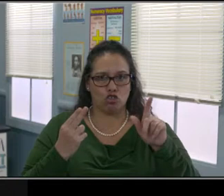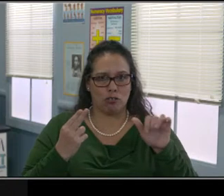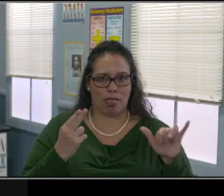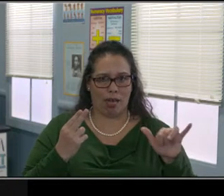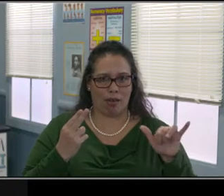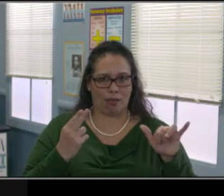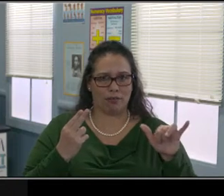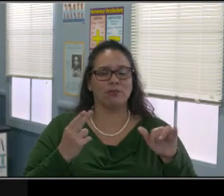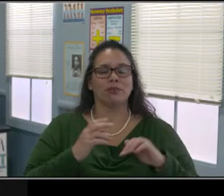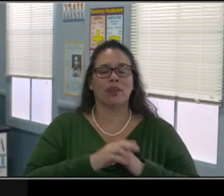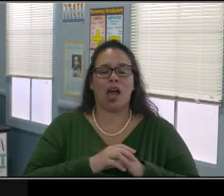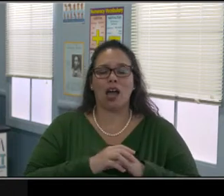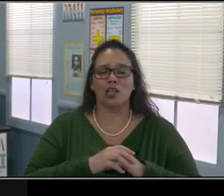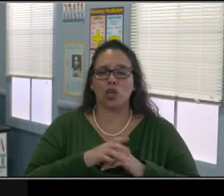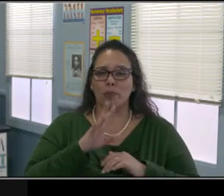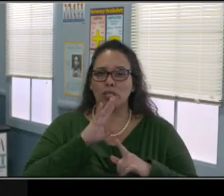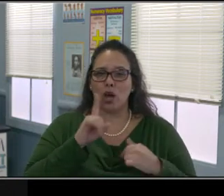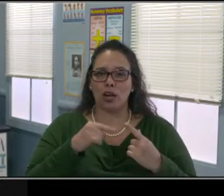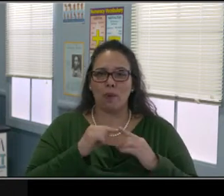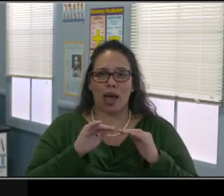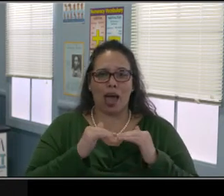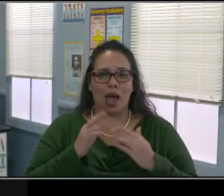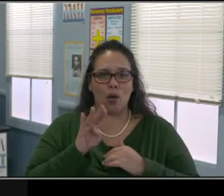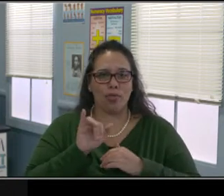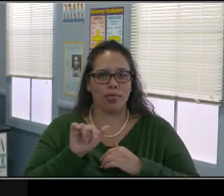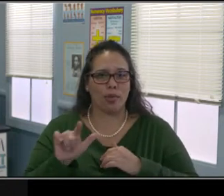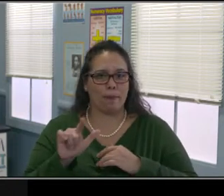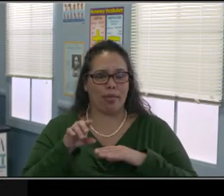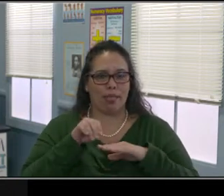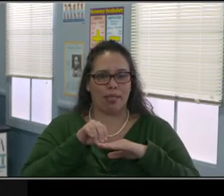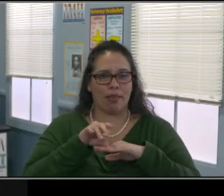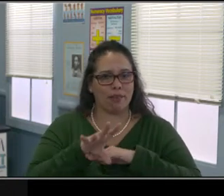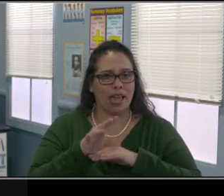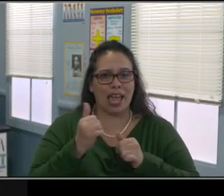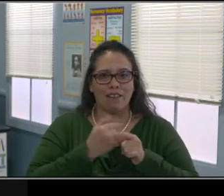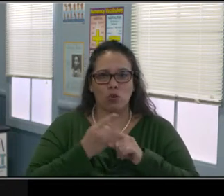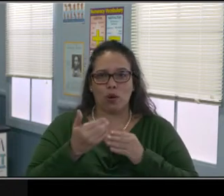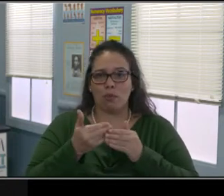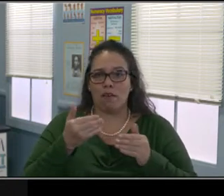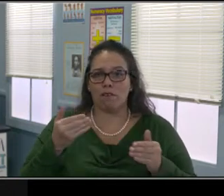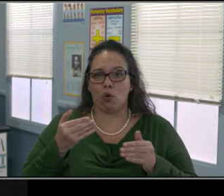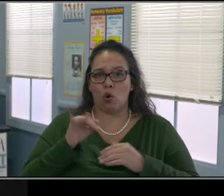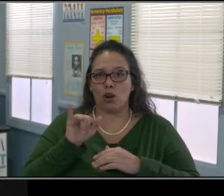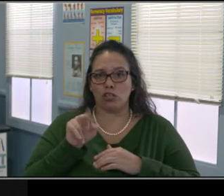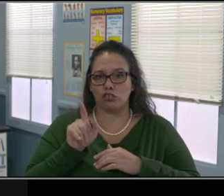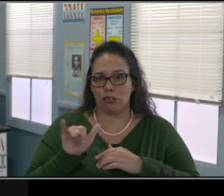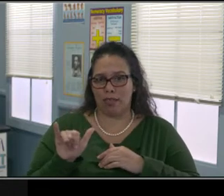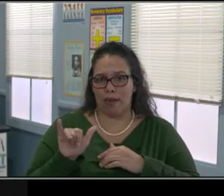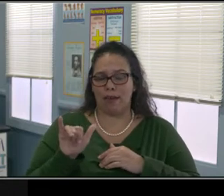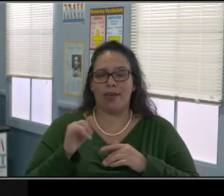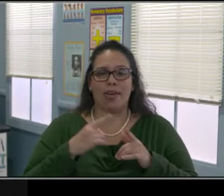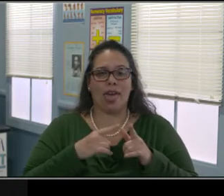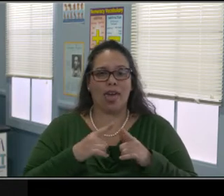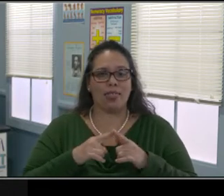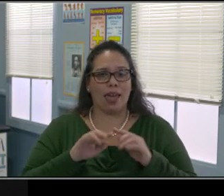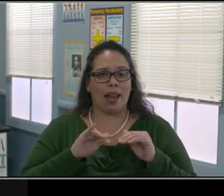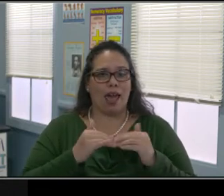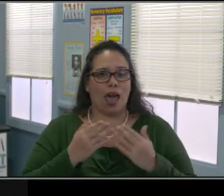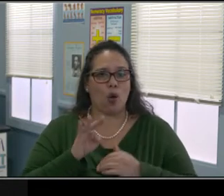who have a little more of a severe disability or have a harder time by themselves